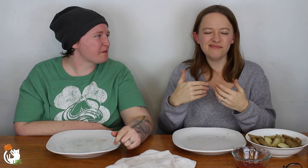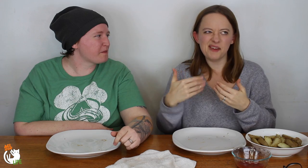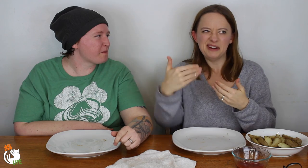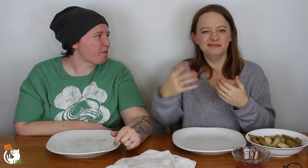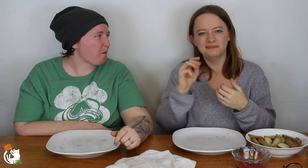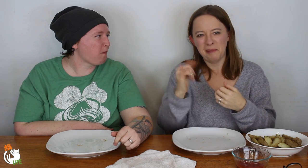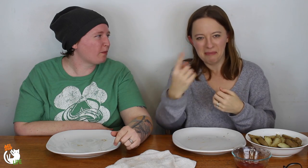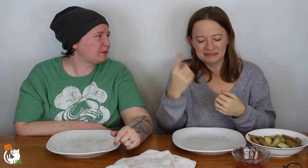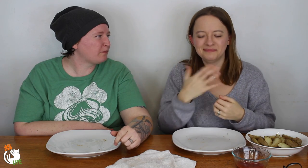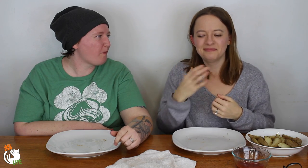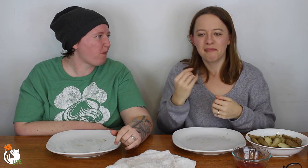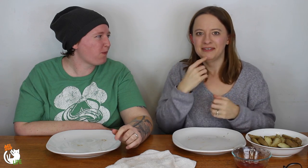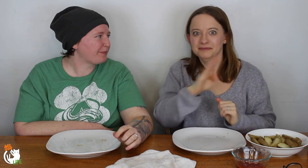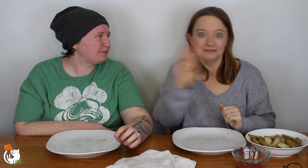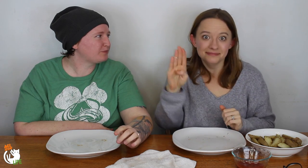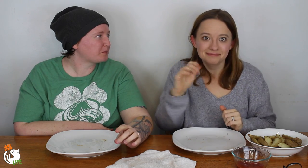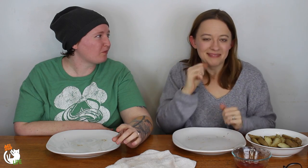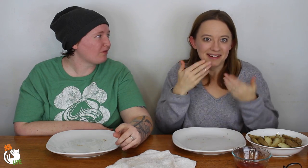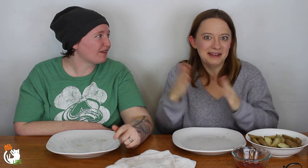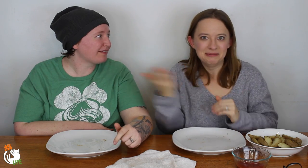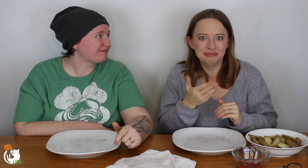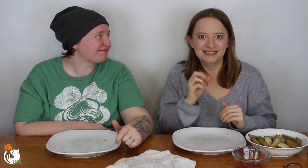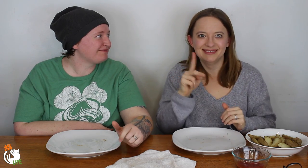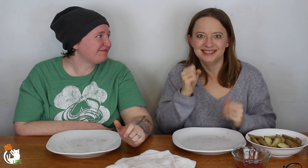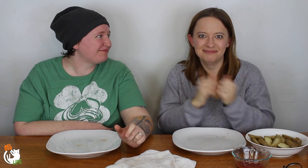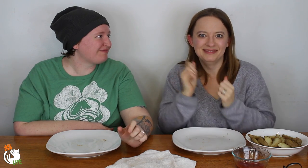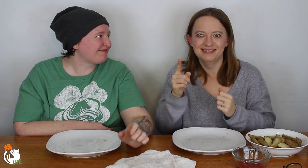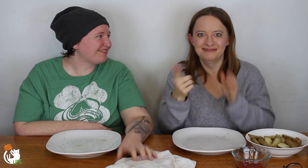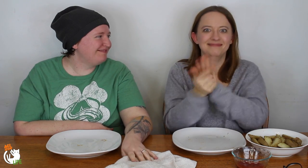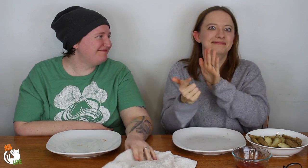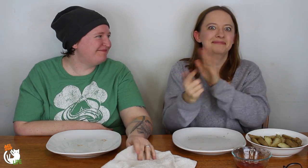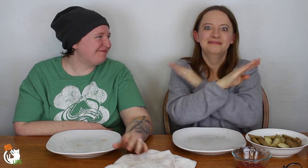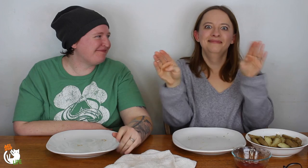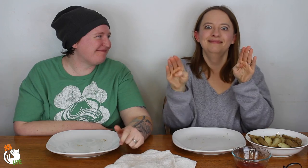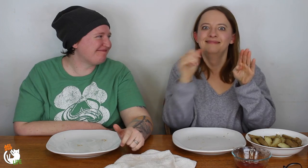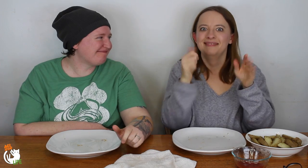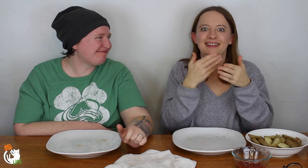they're going to be coming probably in May or something. I said "you are not allow to bring sticks with you!